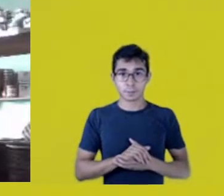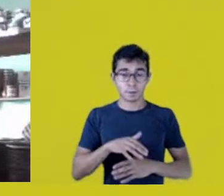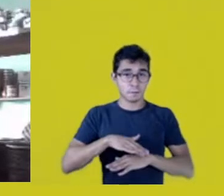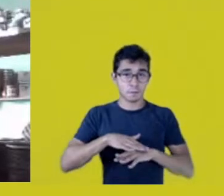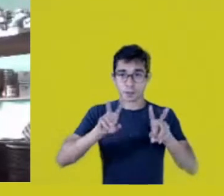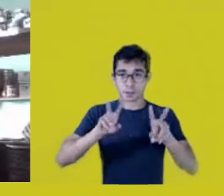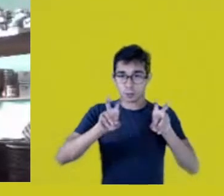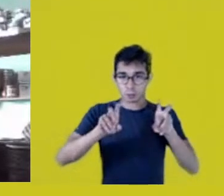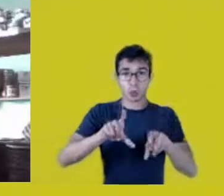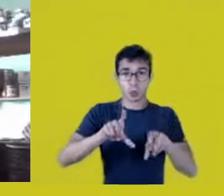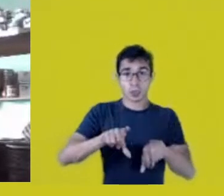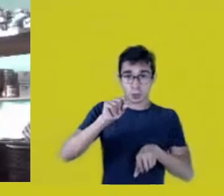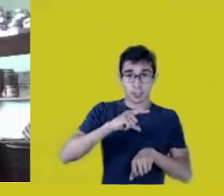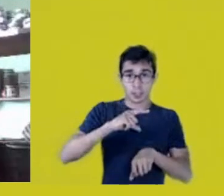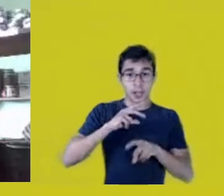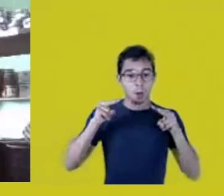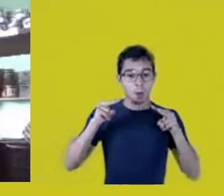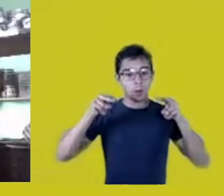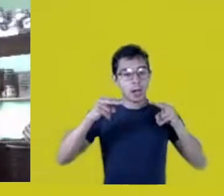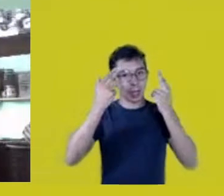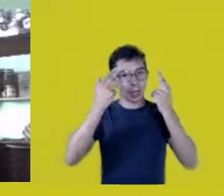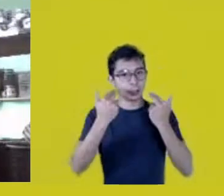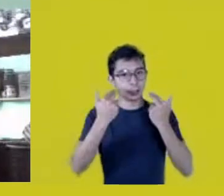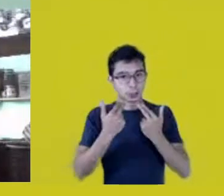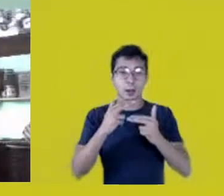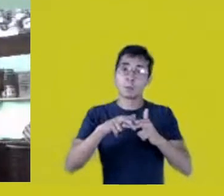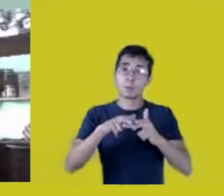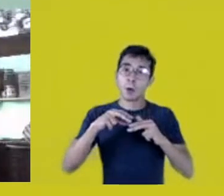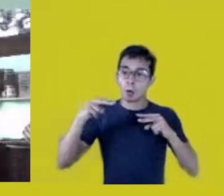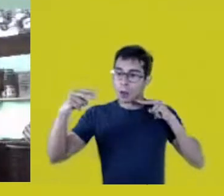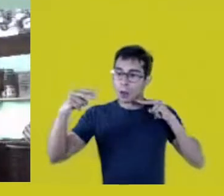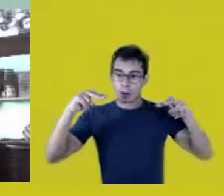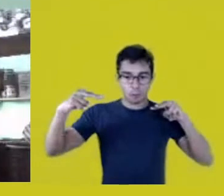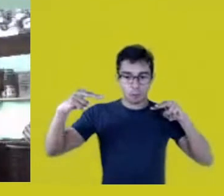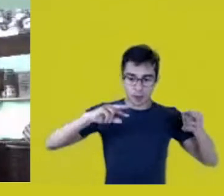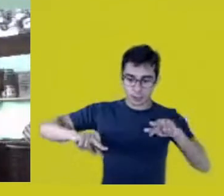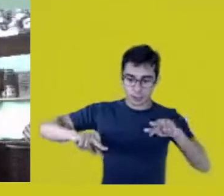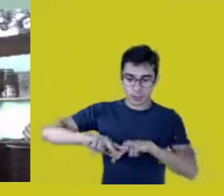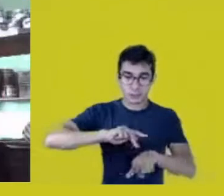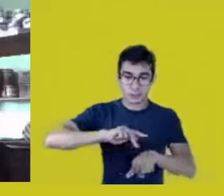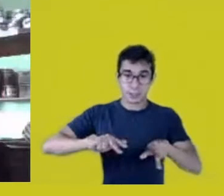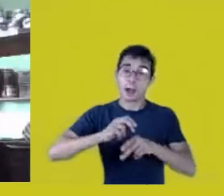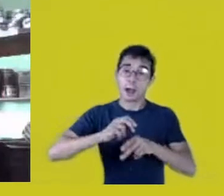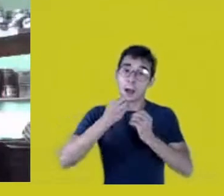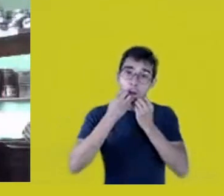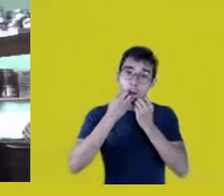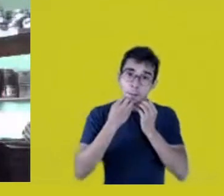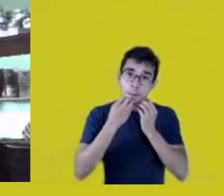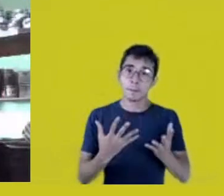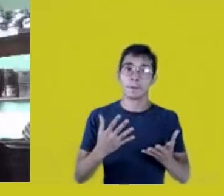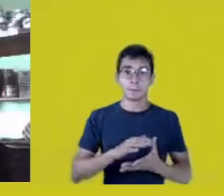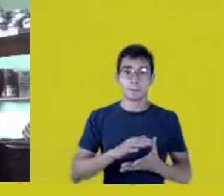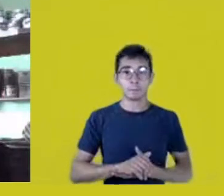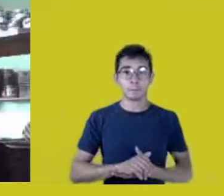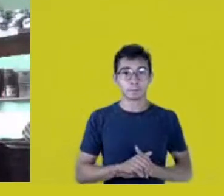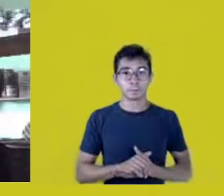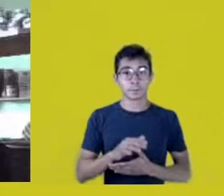Diversity has been profiting from these Natives in the academy